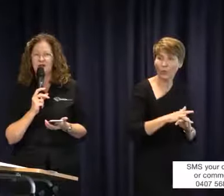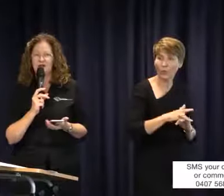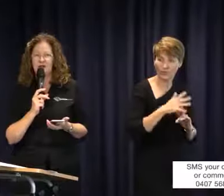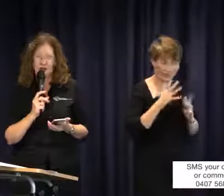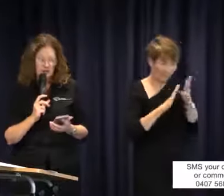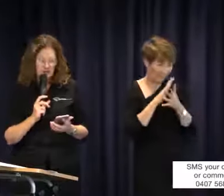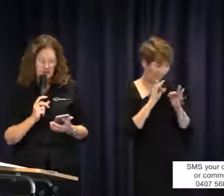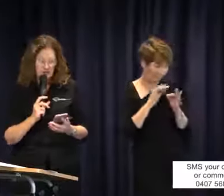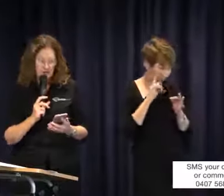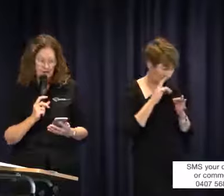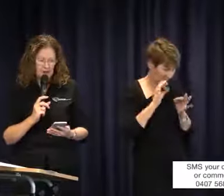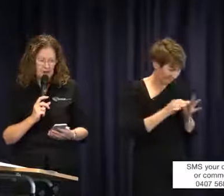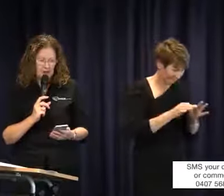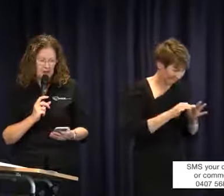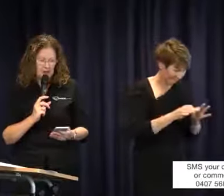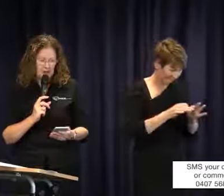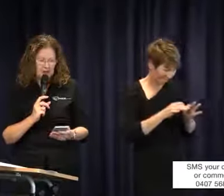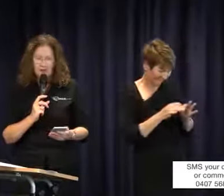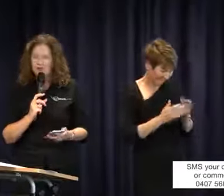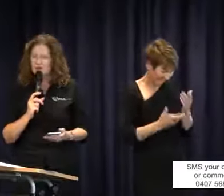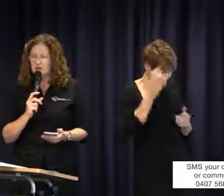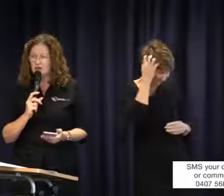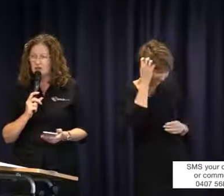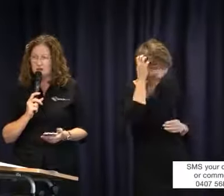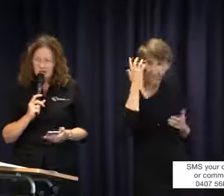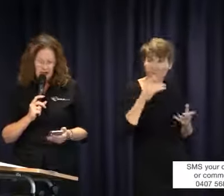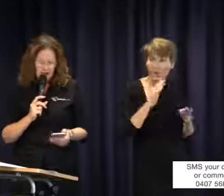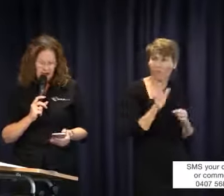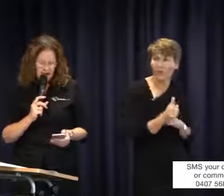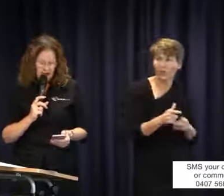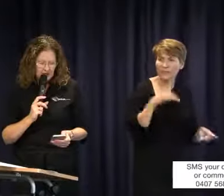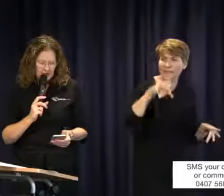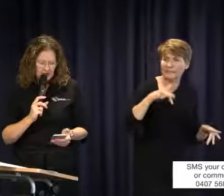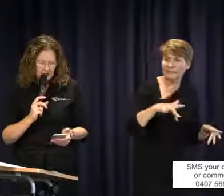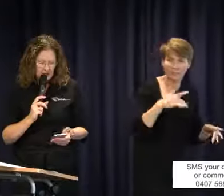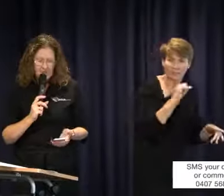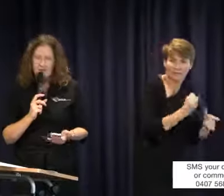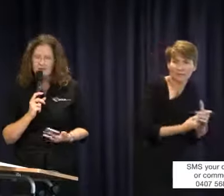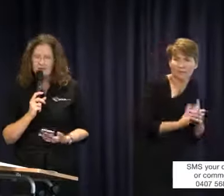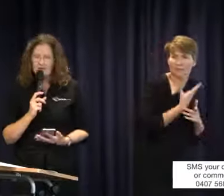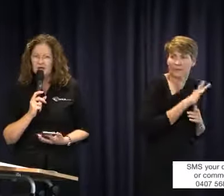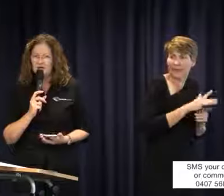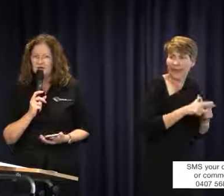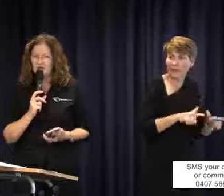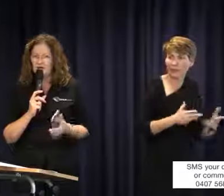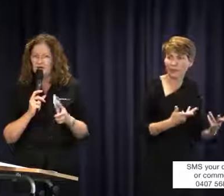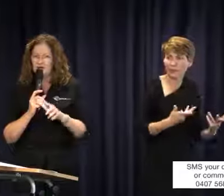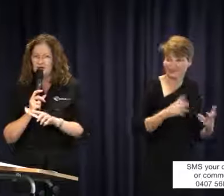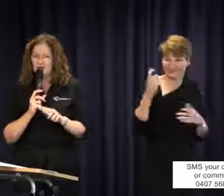I think needs to be addressed. I'm just aware of the time. Are there any last burning questions